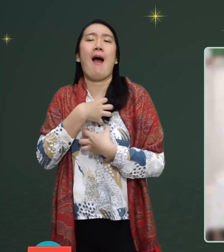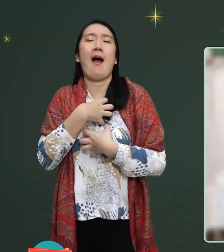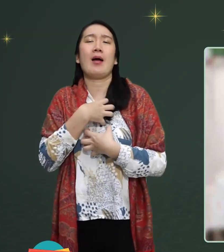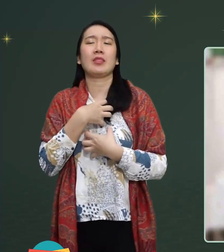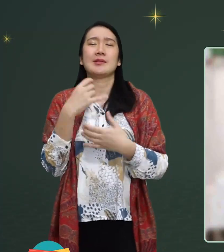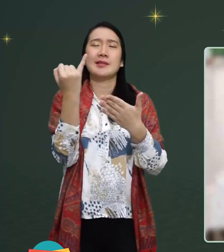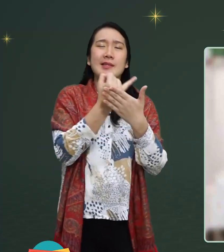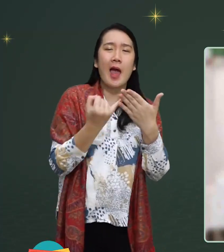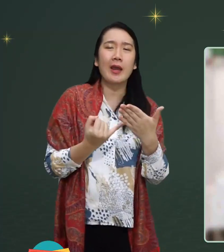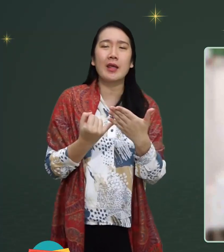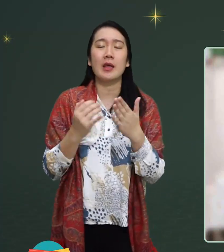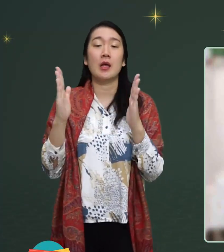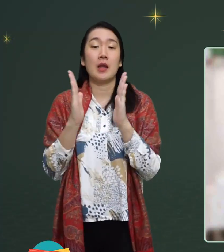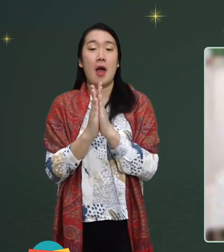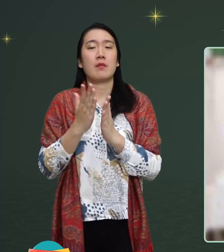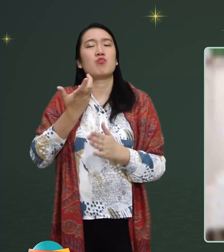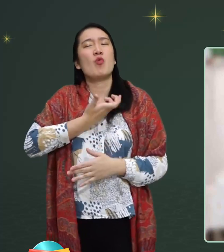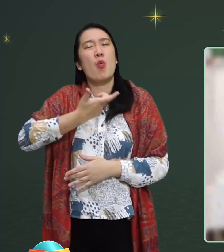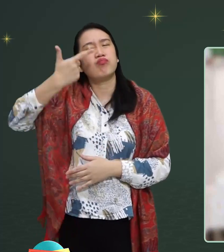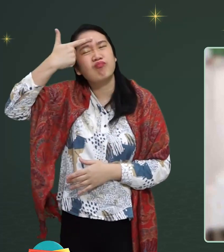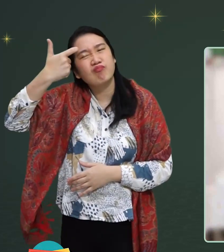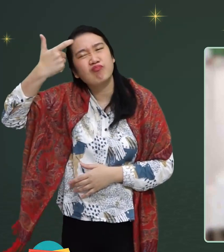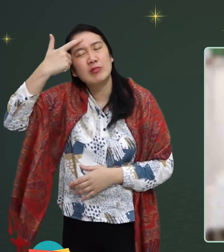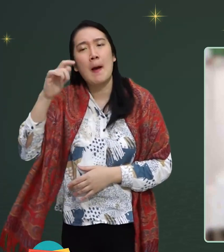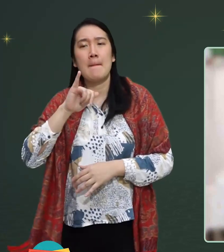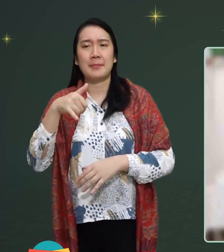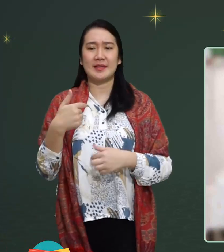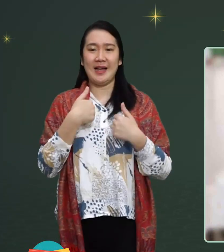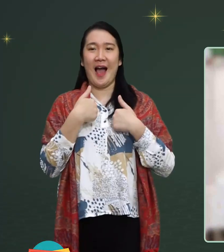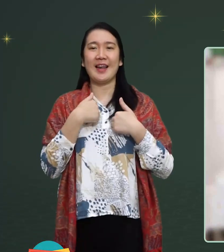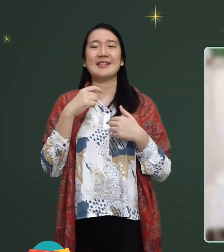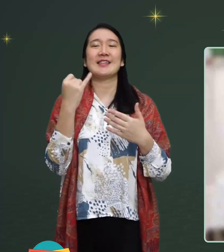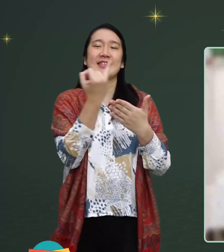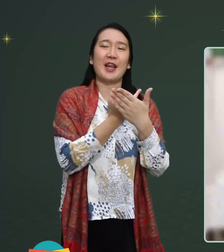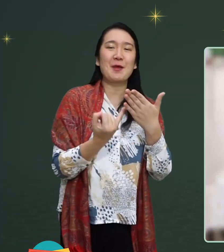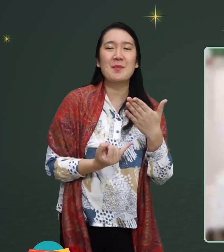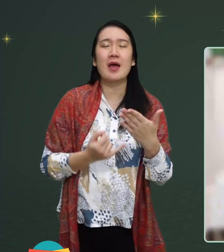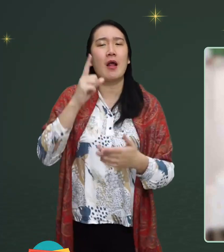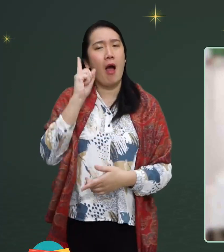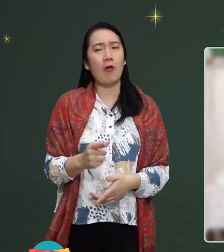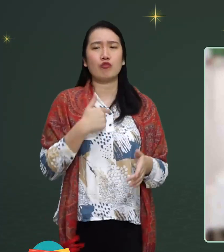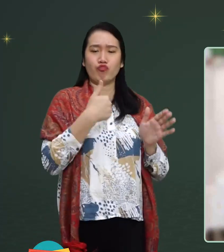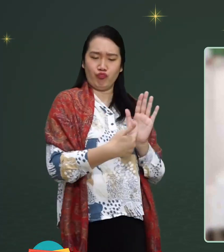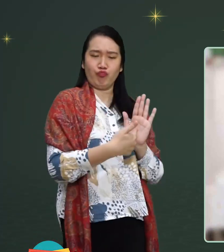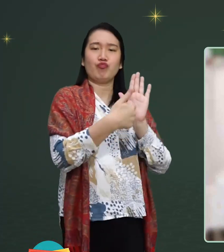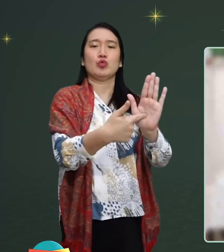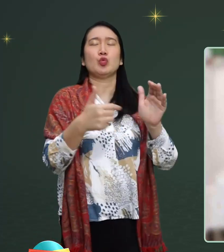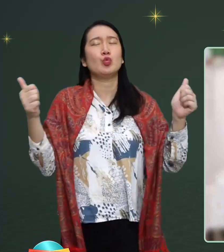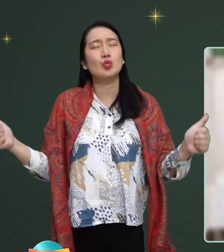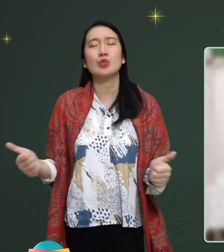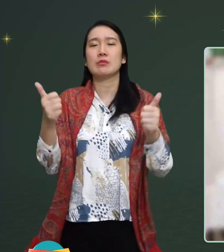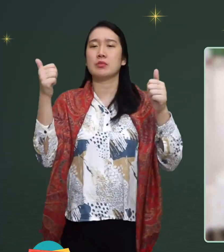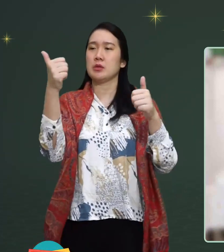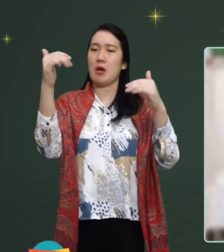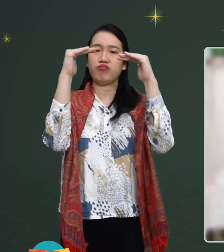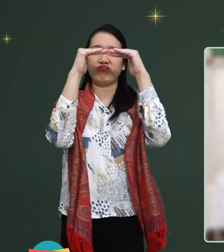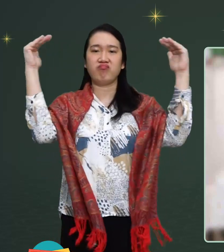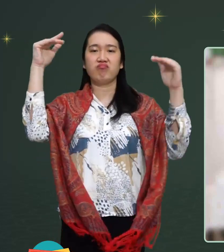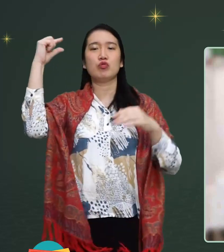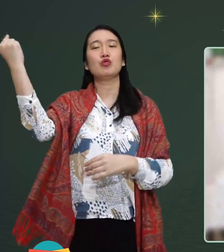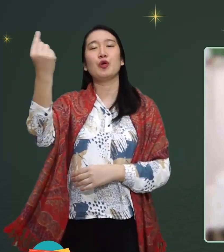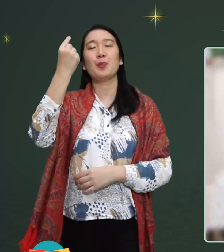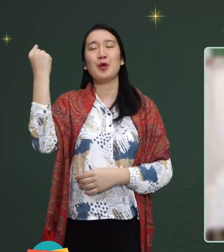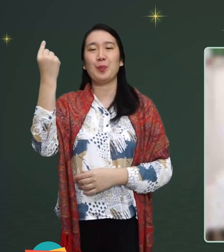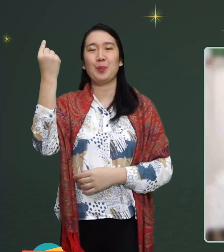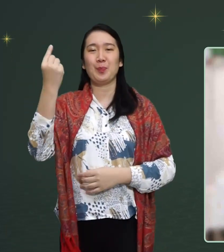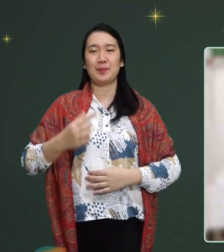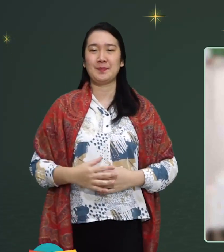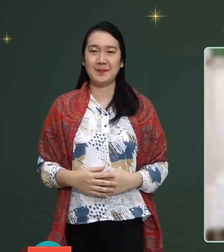who have artistic talent and want to learn be an artist, want to be successful and equal!